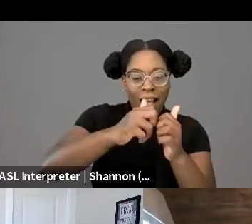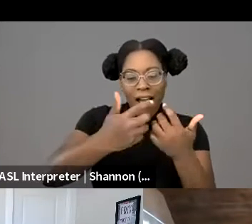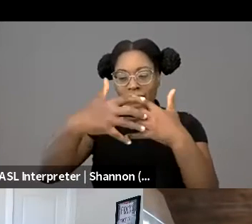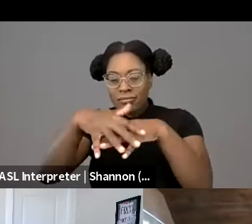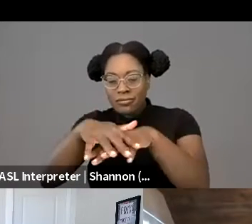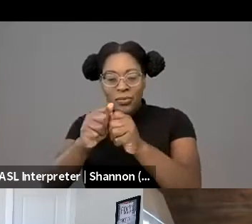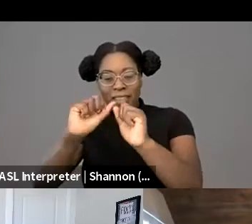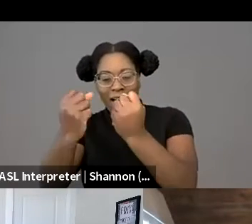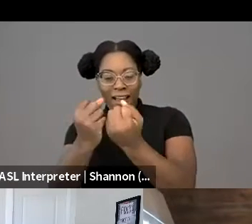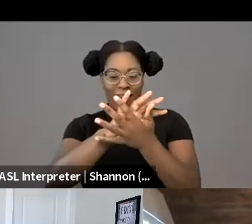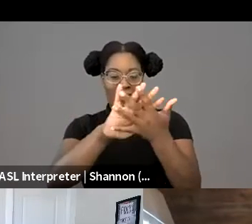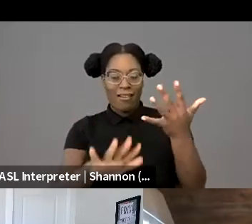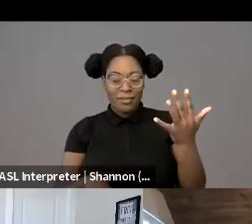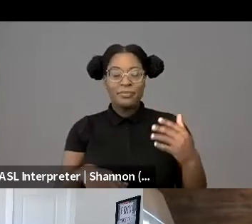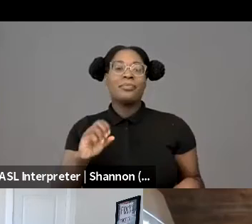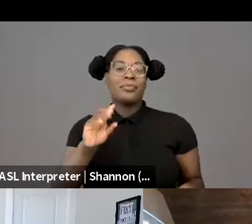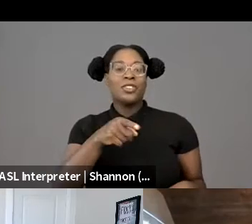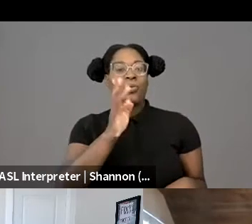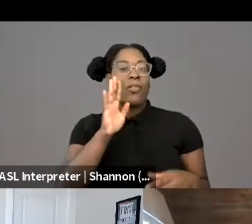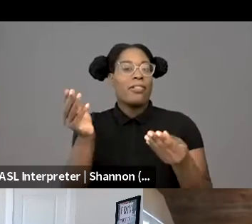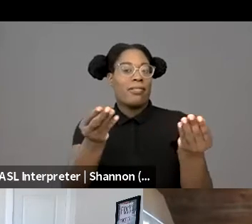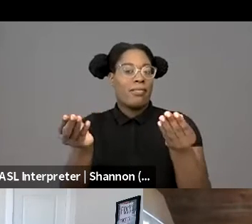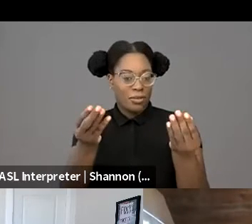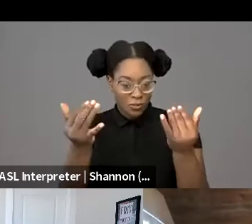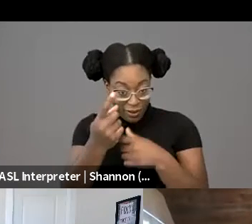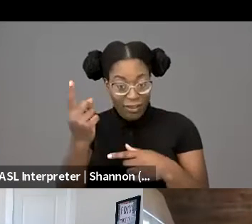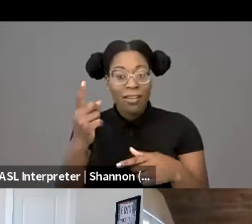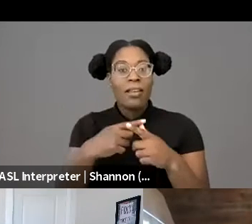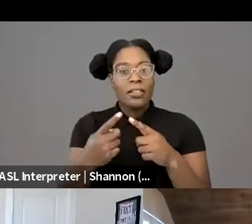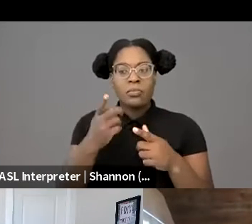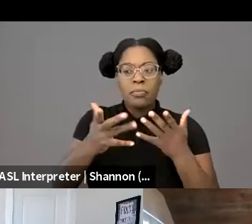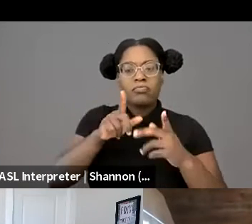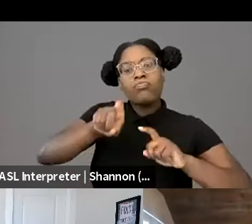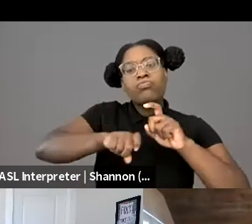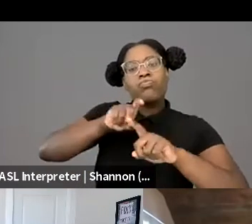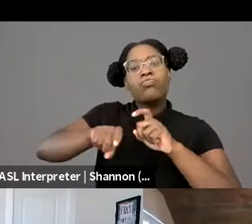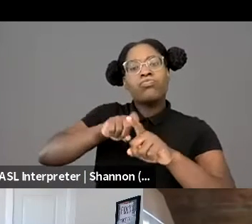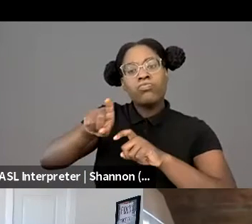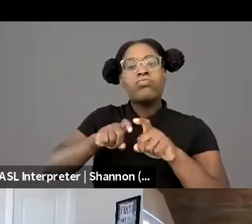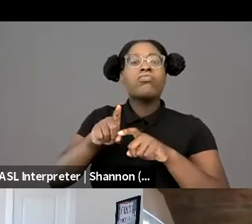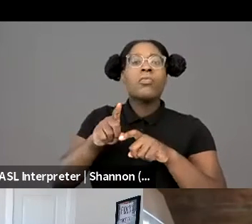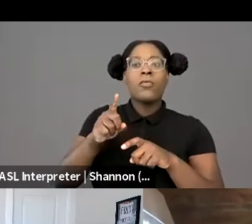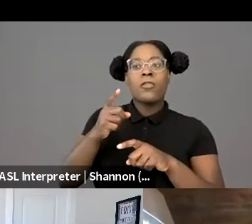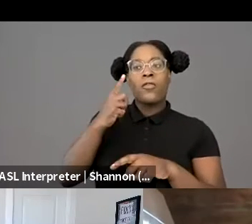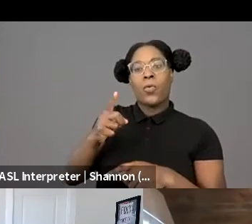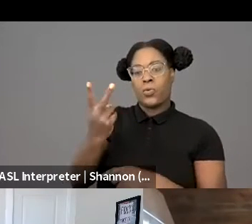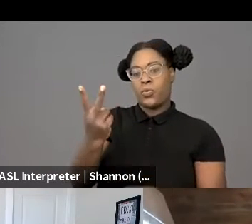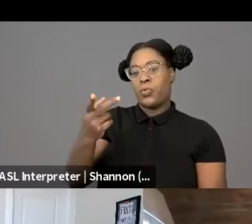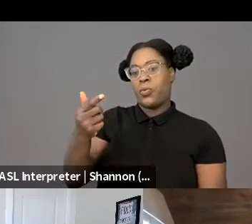asking some questions. and then about, you know, probably with 15 minutes left, we'll sort of turn over to audience Q&A.